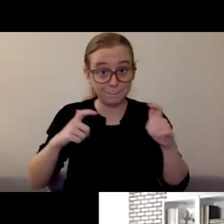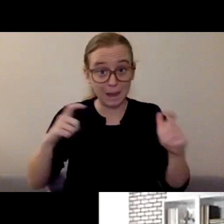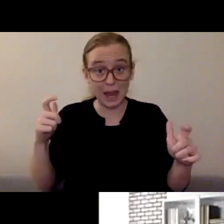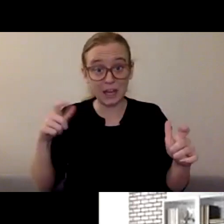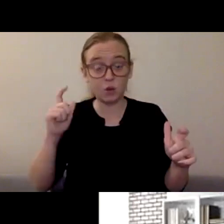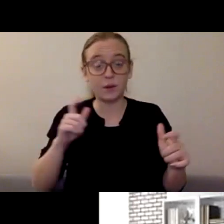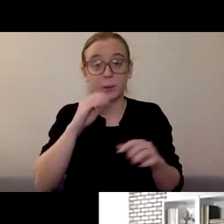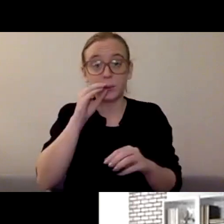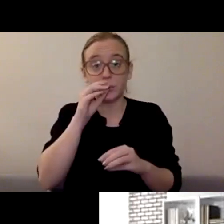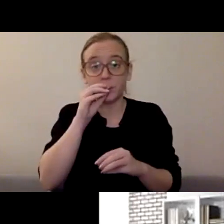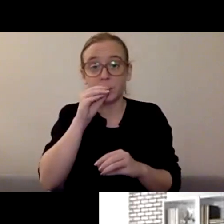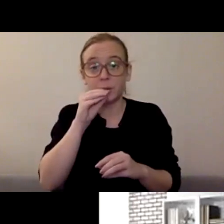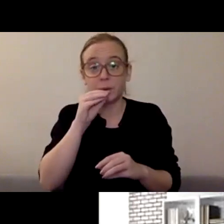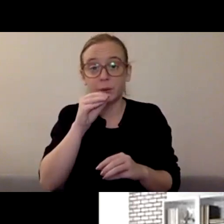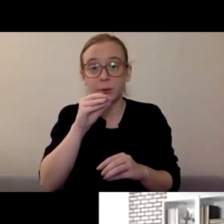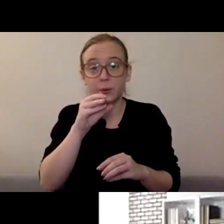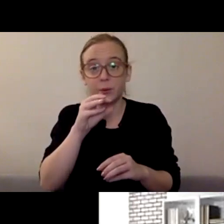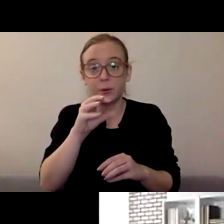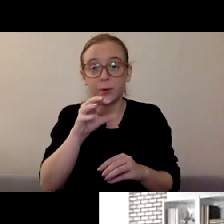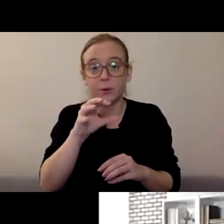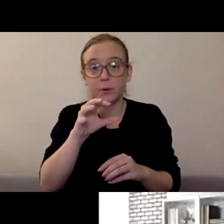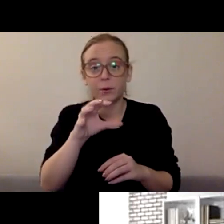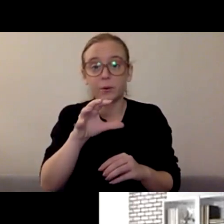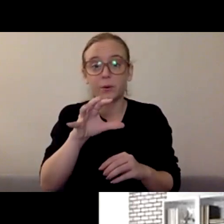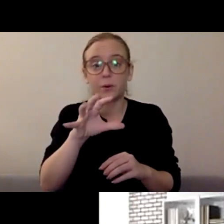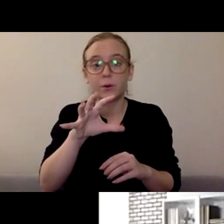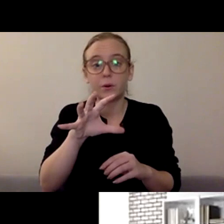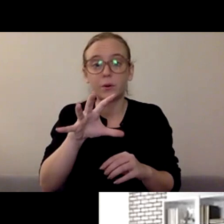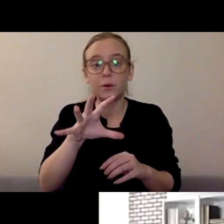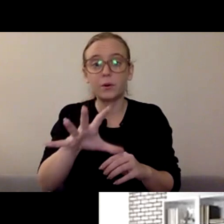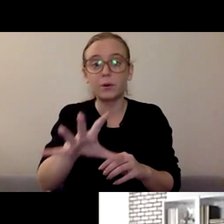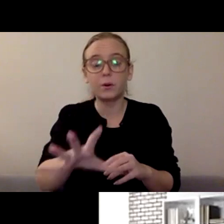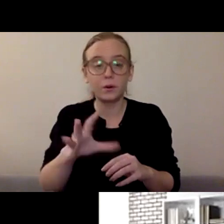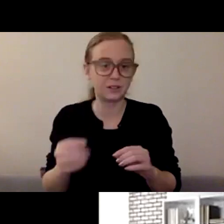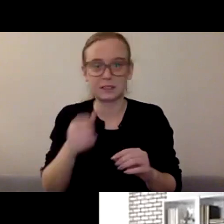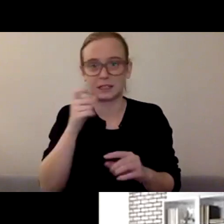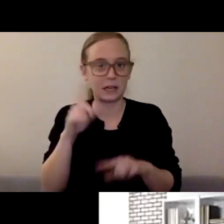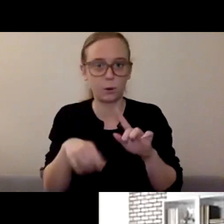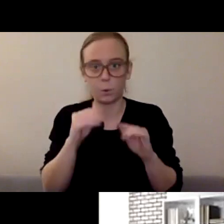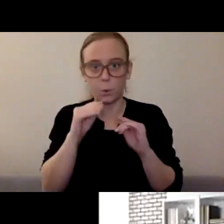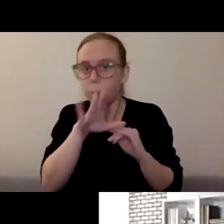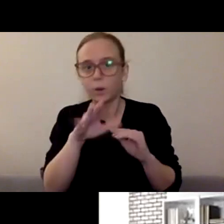So that's your blow big bubbles but you're also meditatively breathing and you're also taking time to fill your body with oxygen.